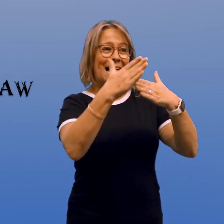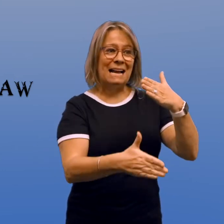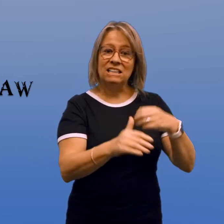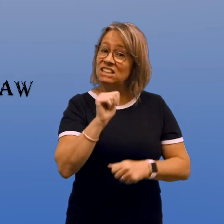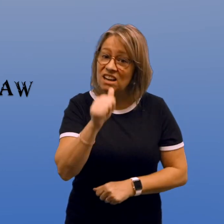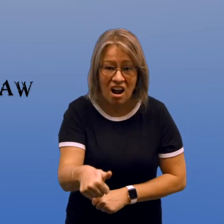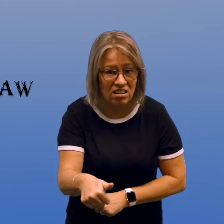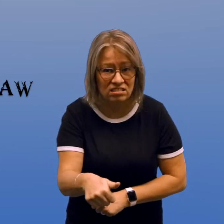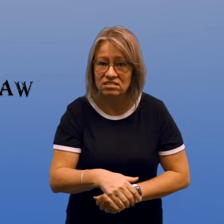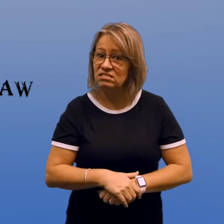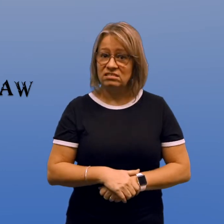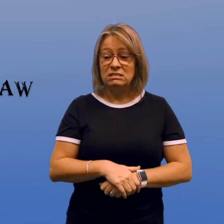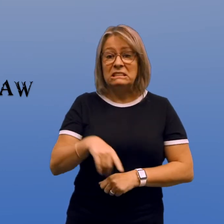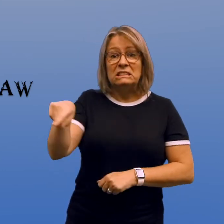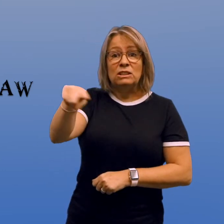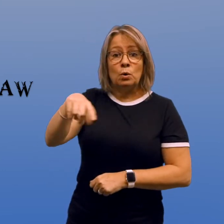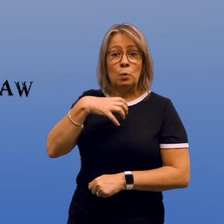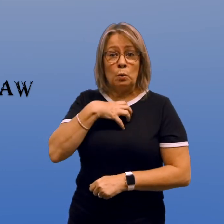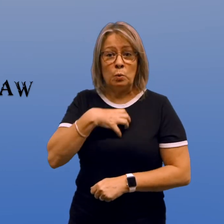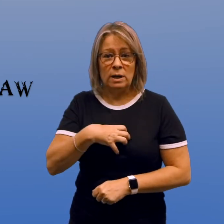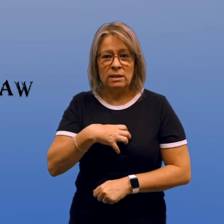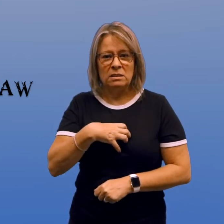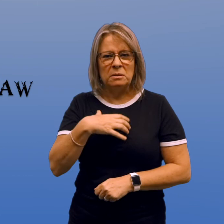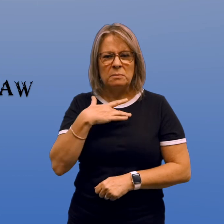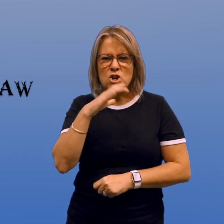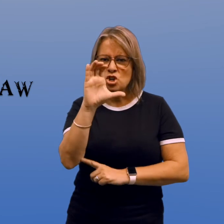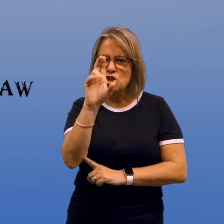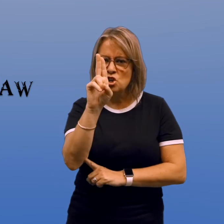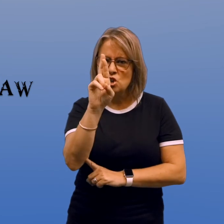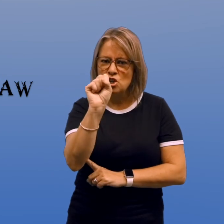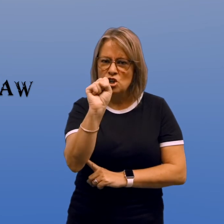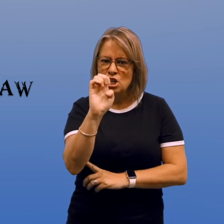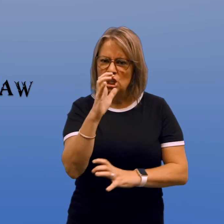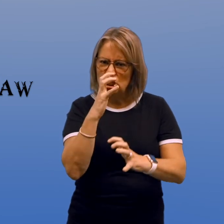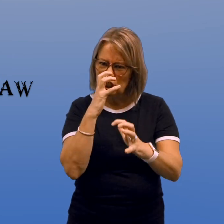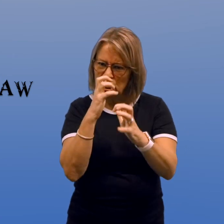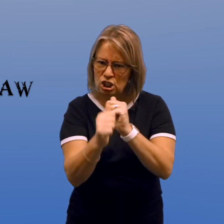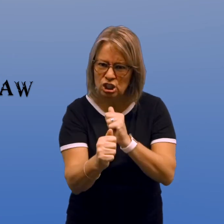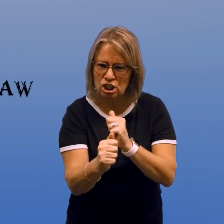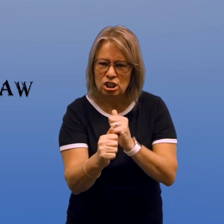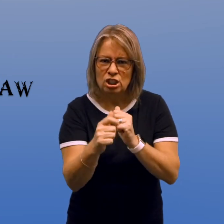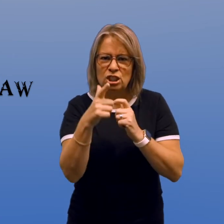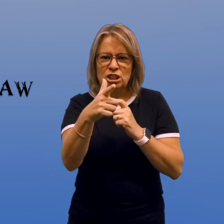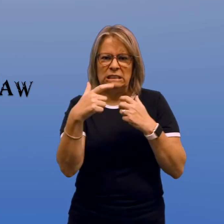like in the movies. These wishes involve curses and dark, scary magic.